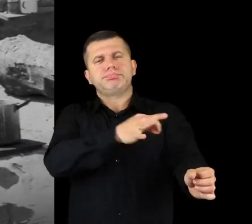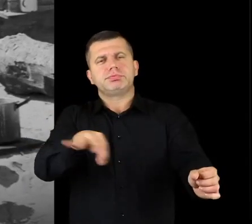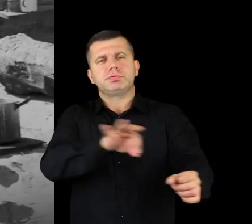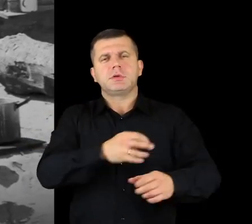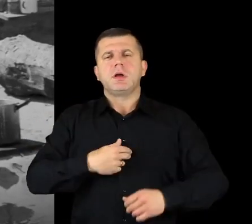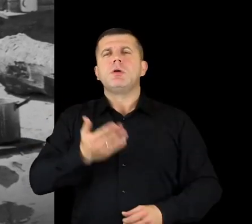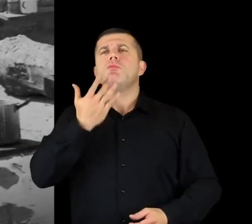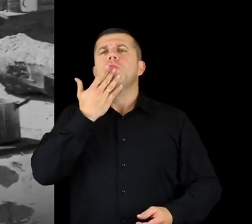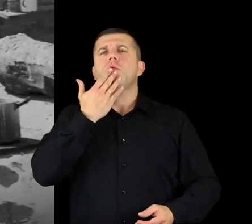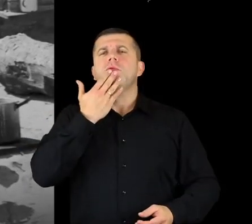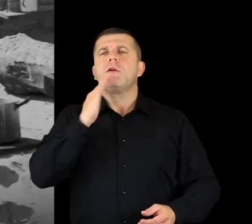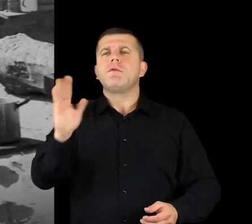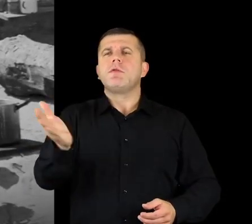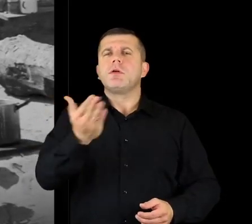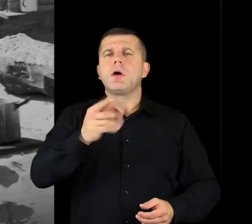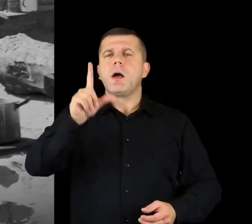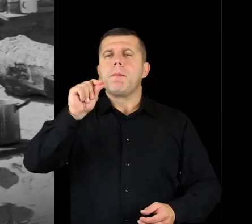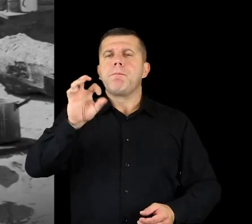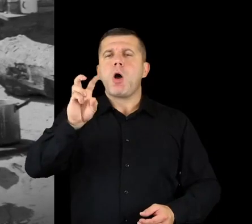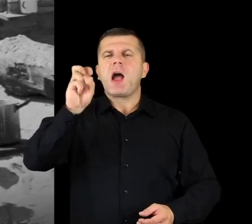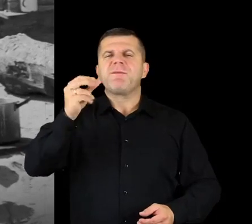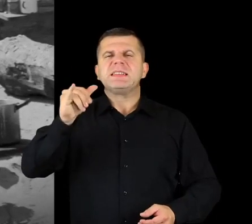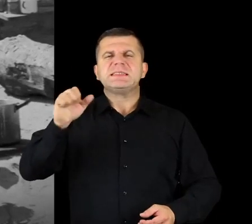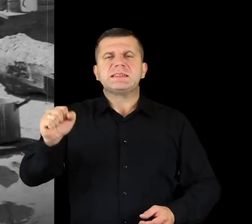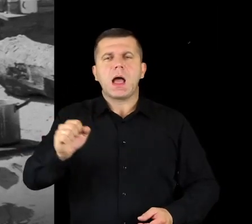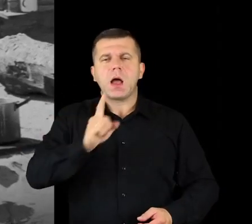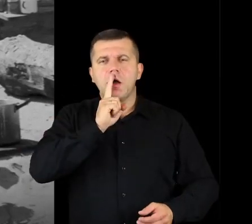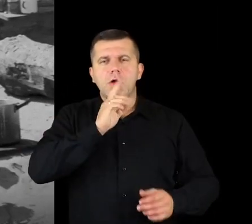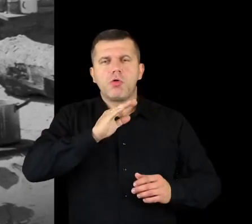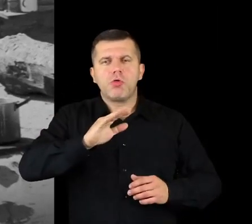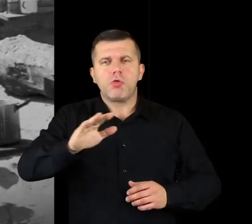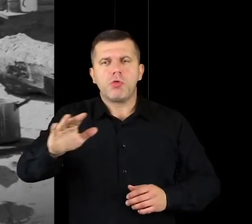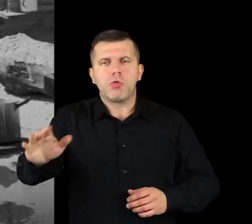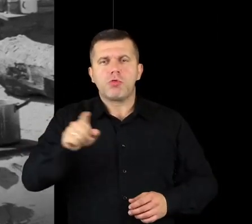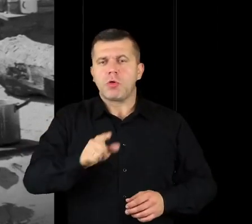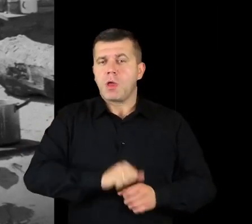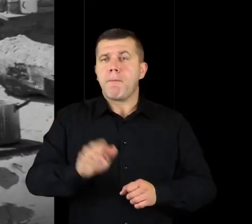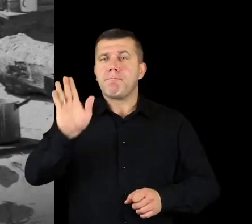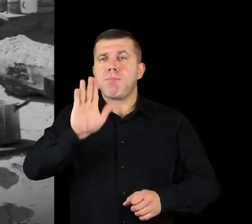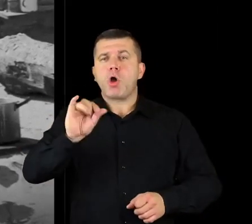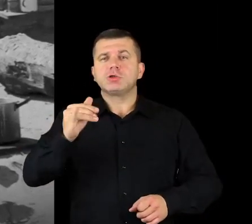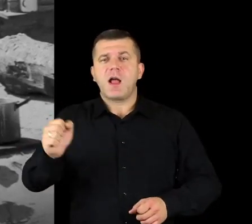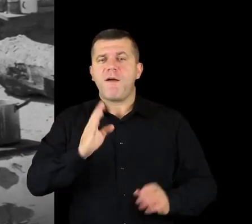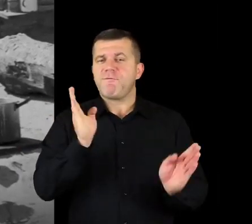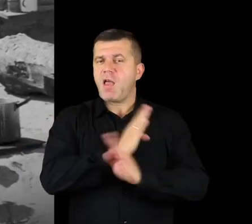summoning Pochwist – a lesser god of wind,